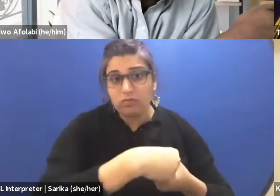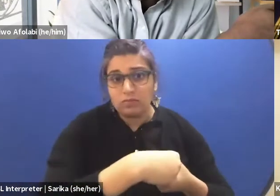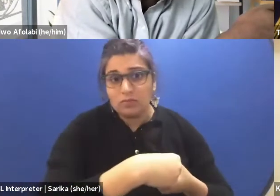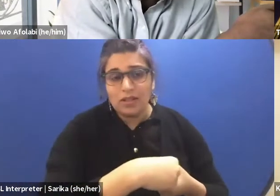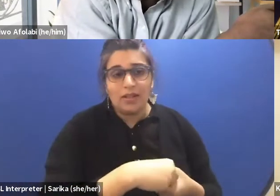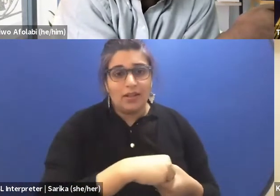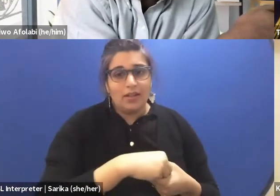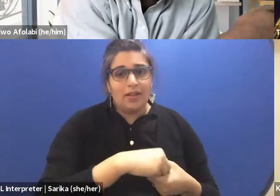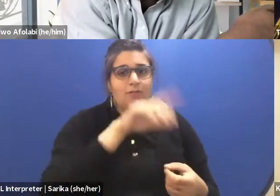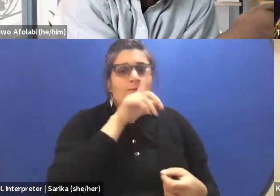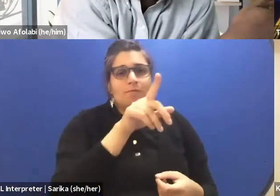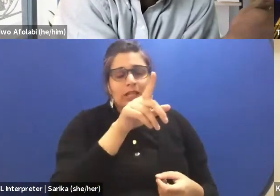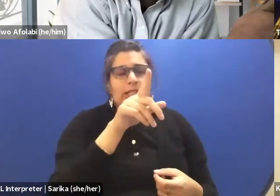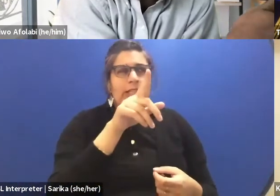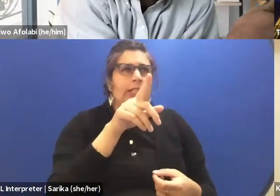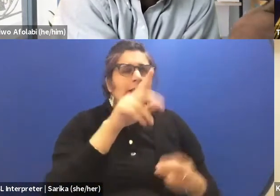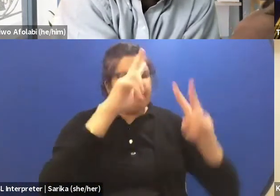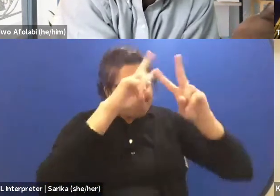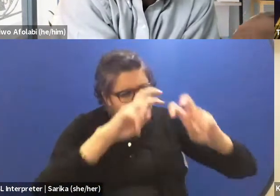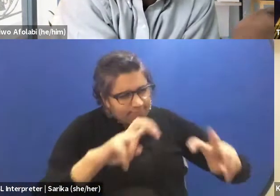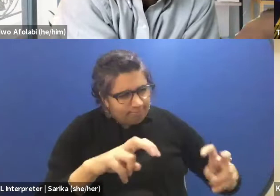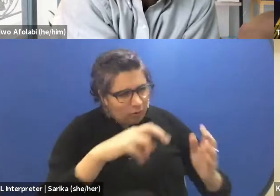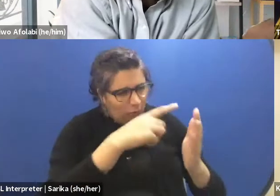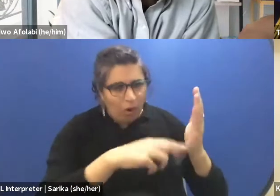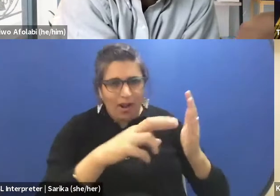and really asking what's our role now